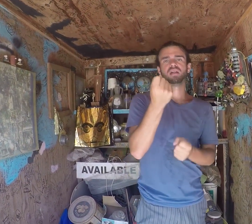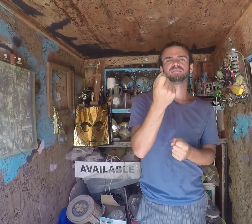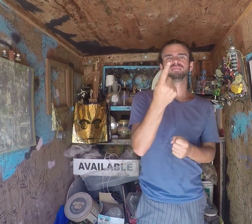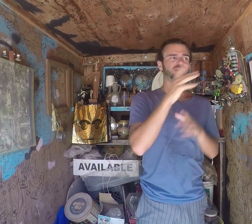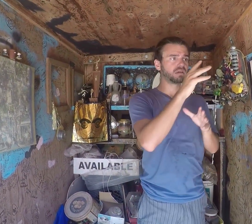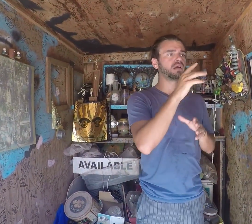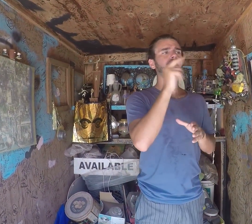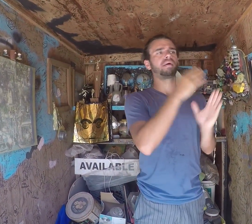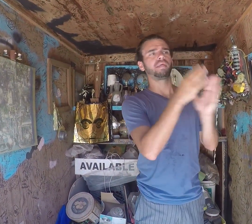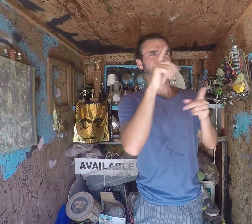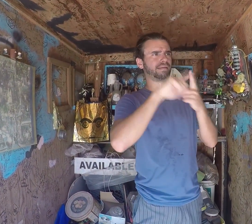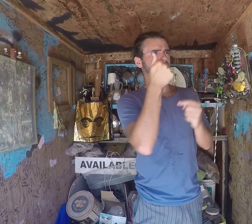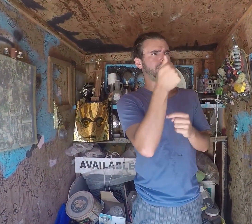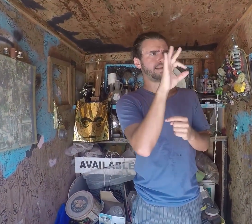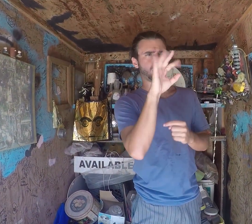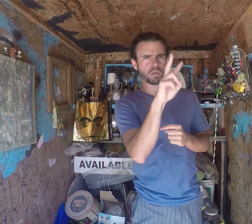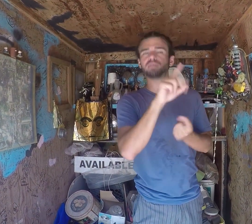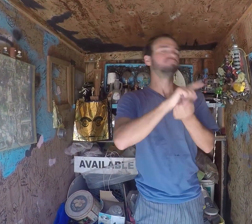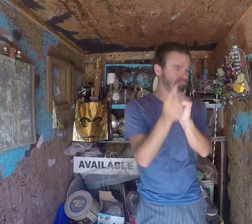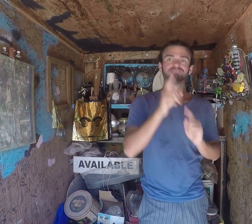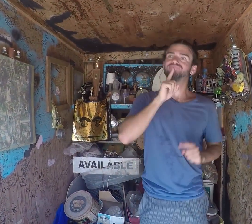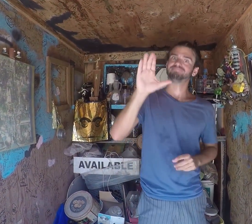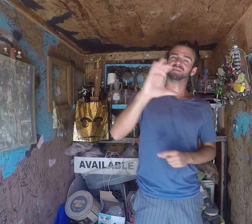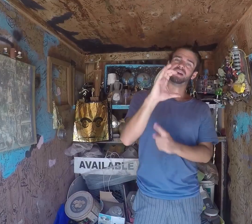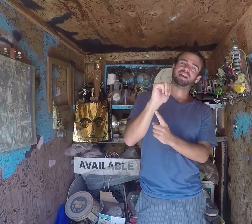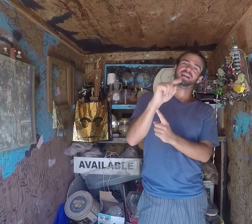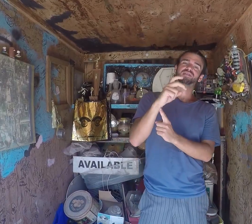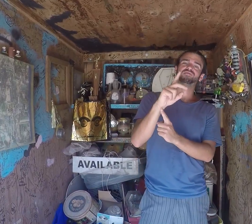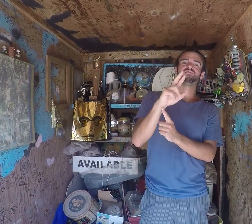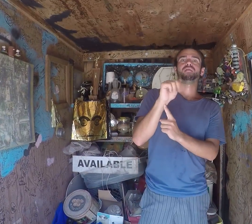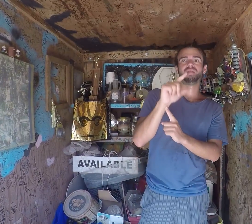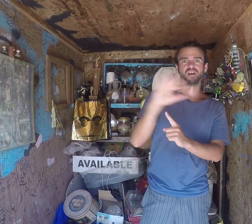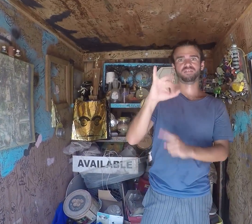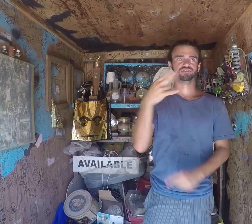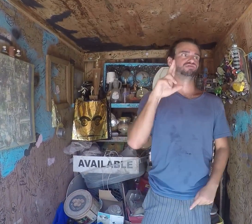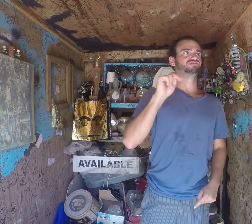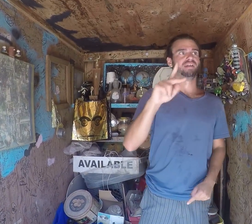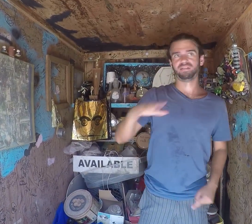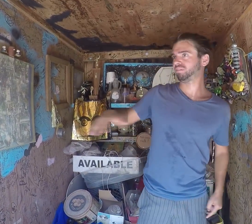Then it changed to Cathedral of Junk in 1992.